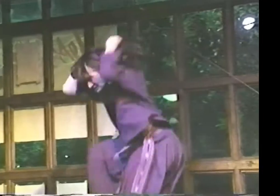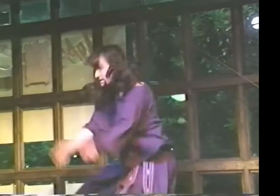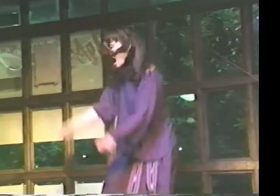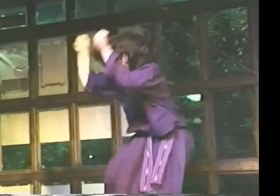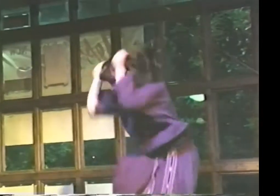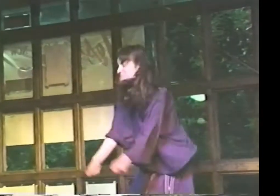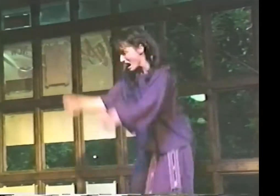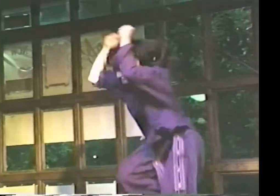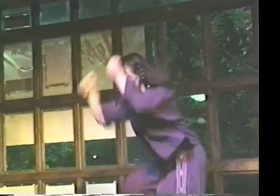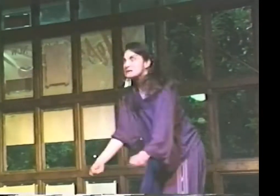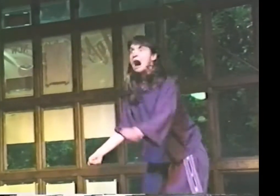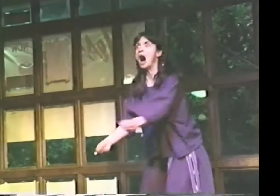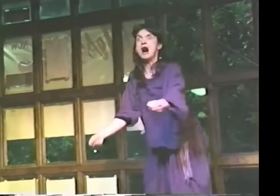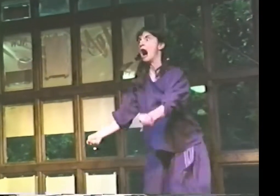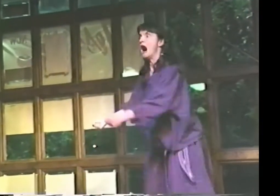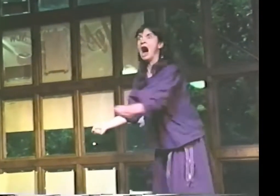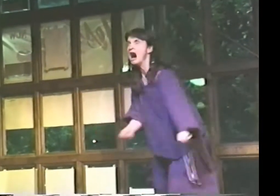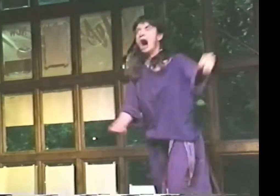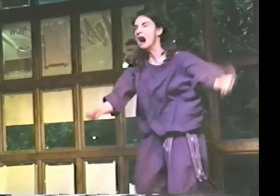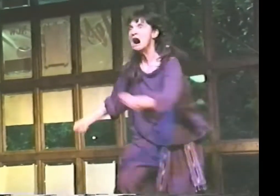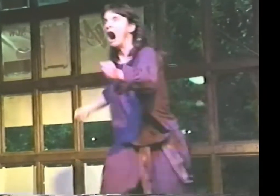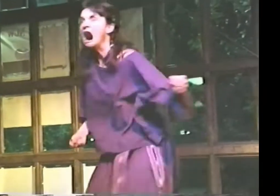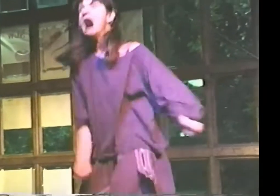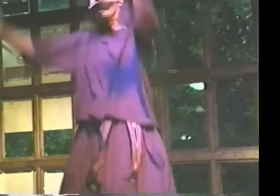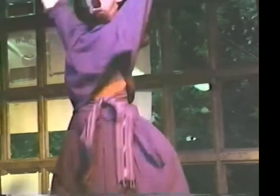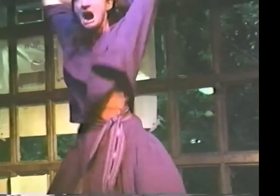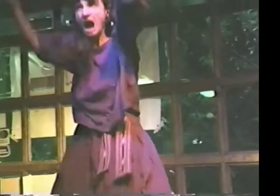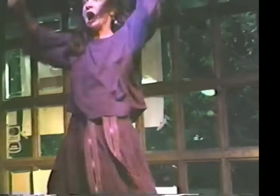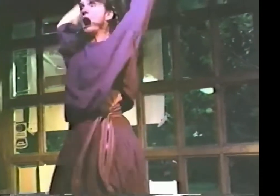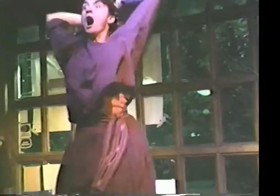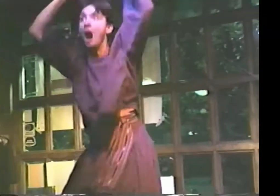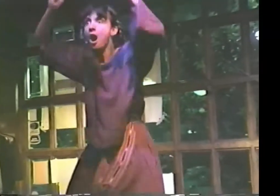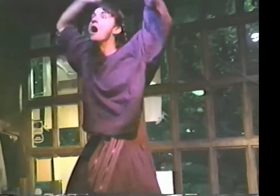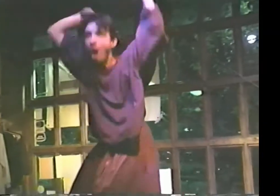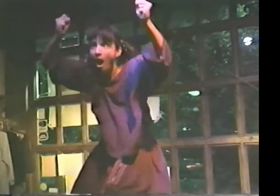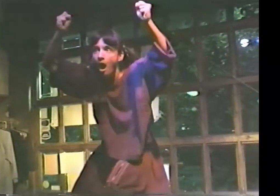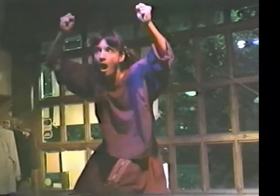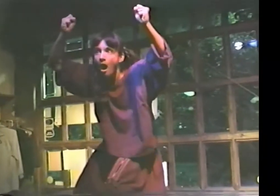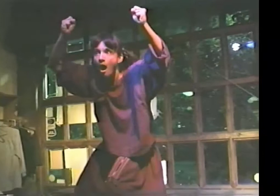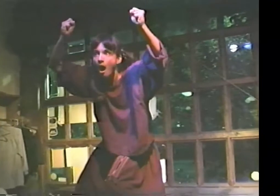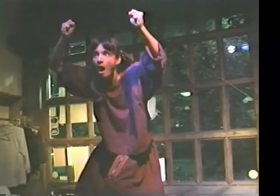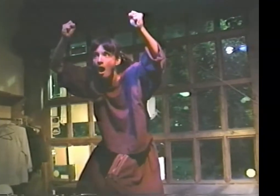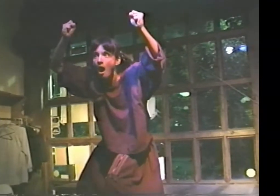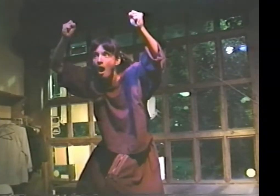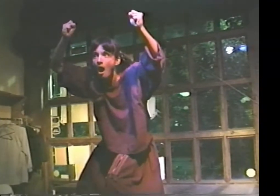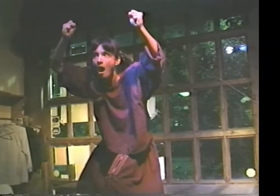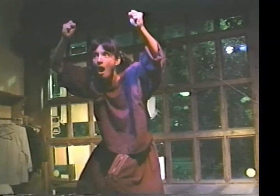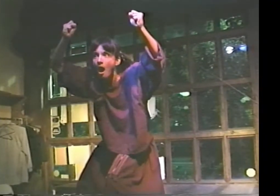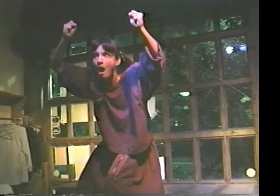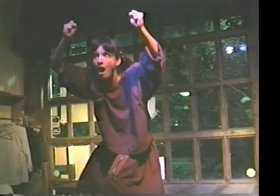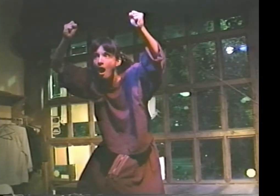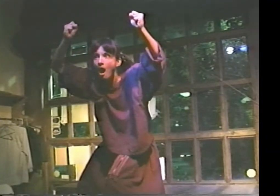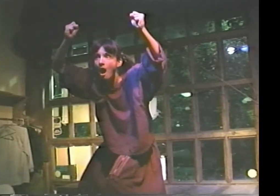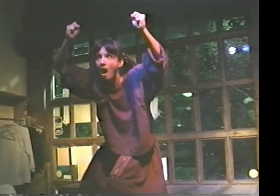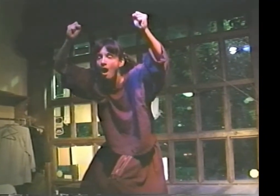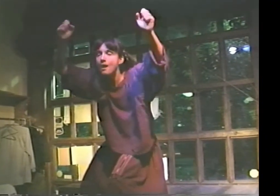[SCREAMING]